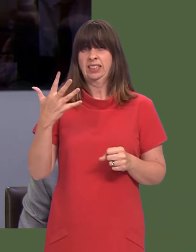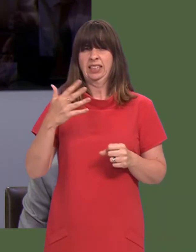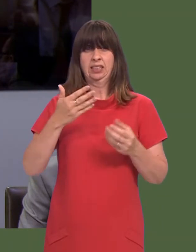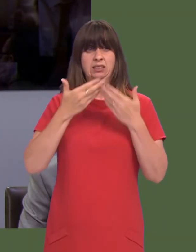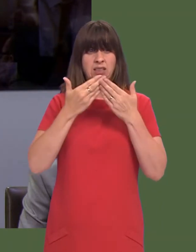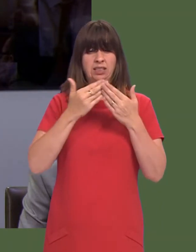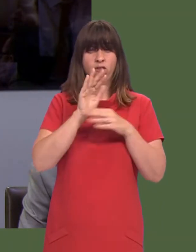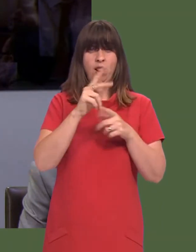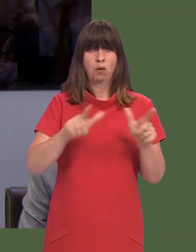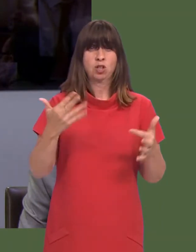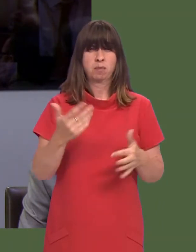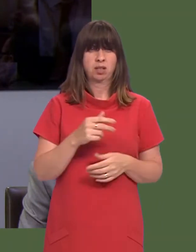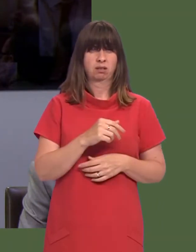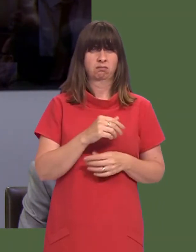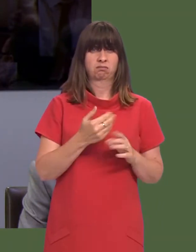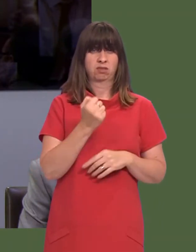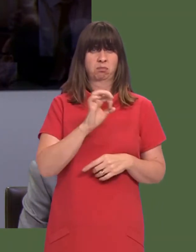studying a modern foreign language.